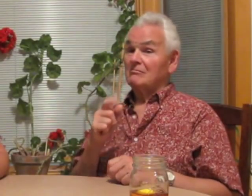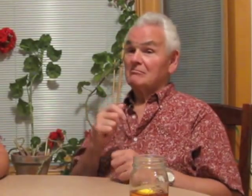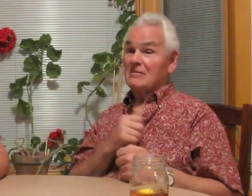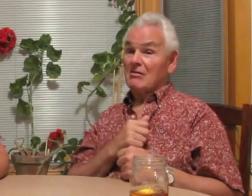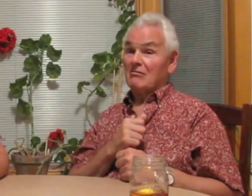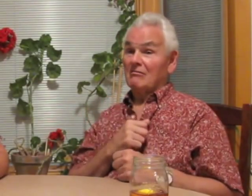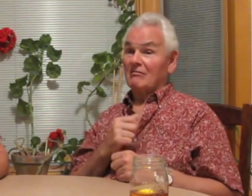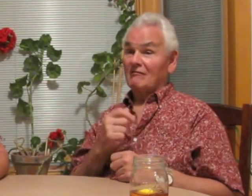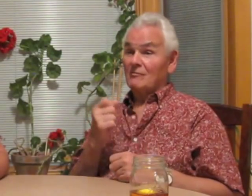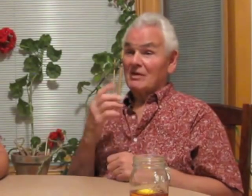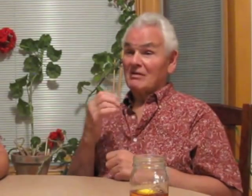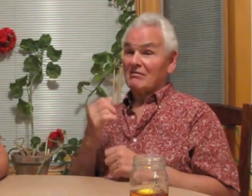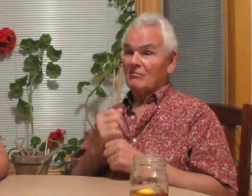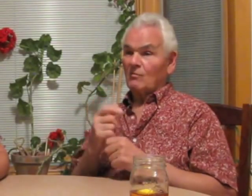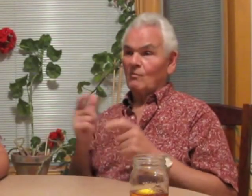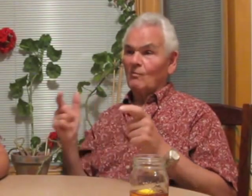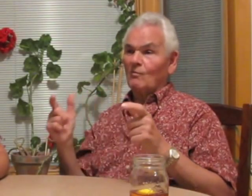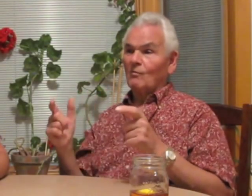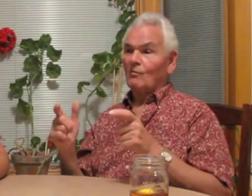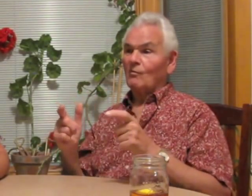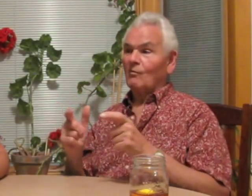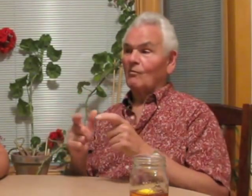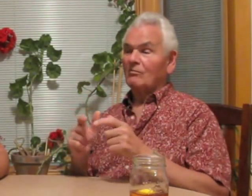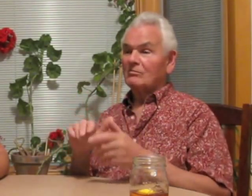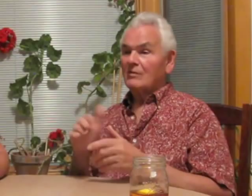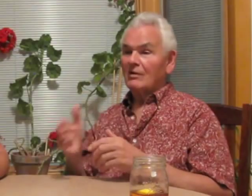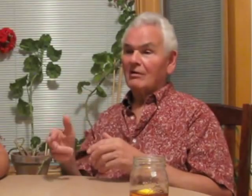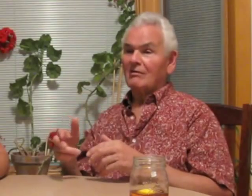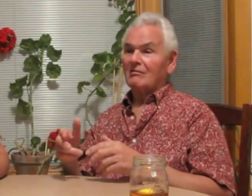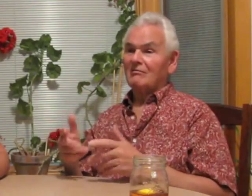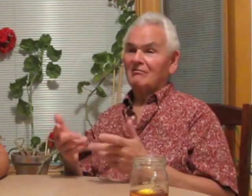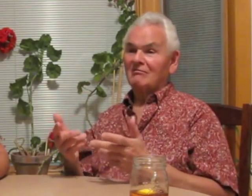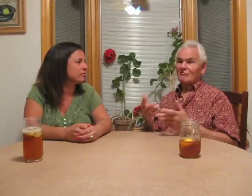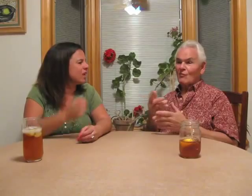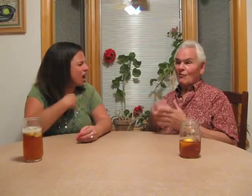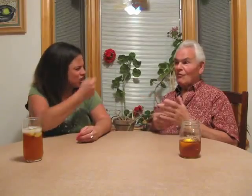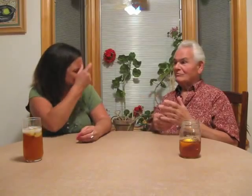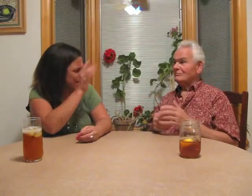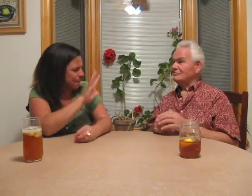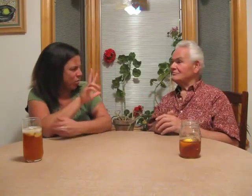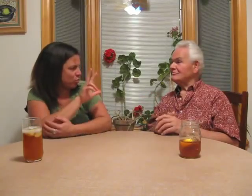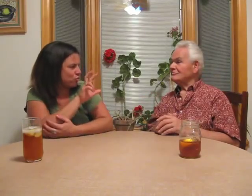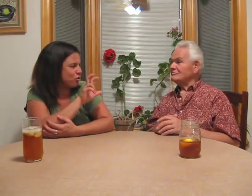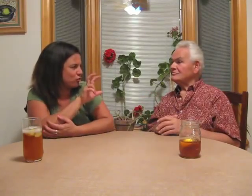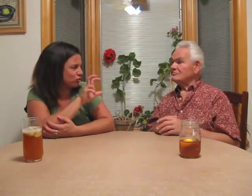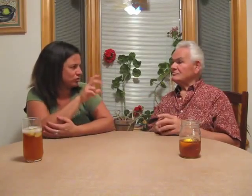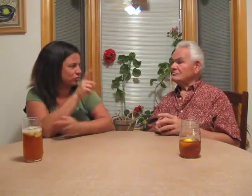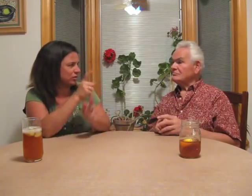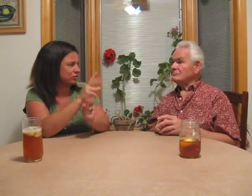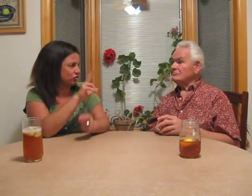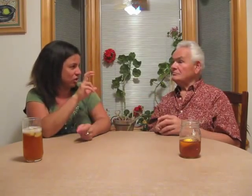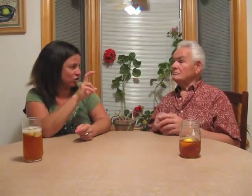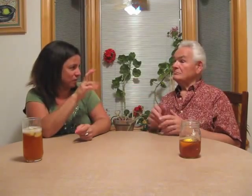Remember those military students and they have passed.